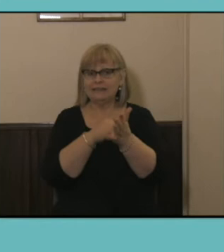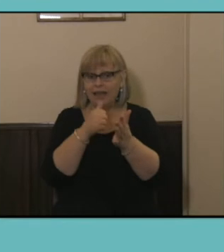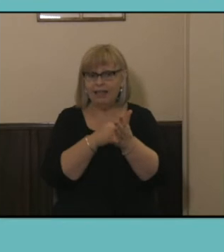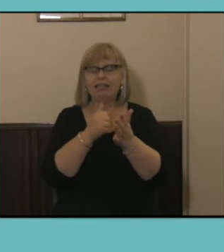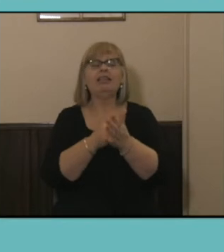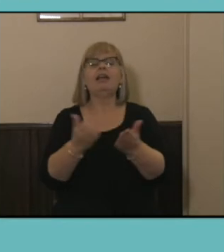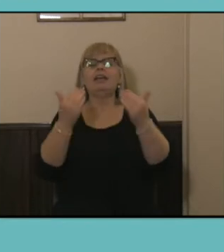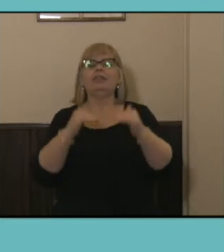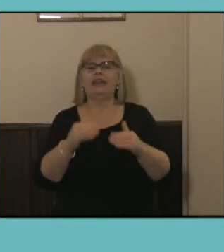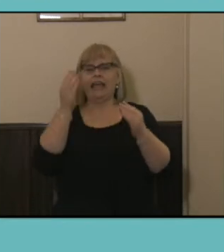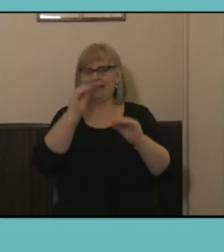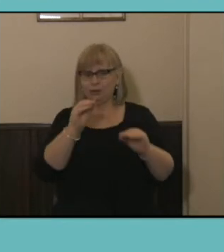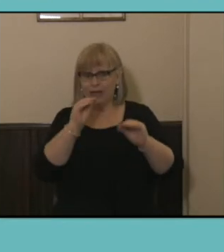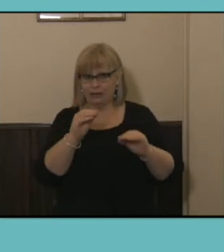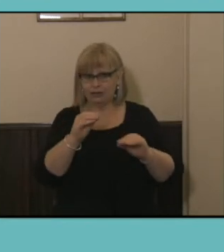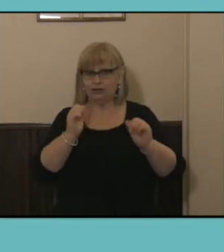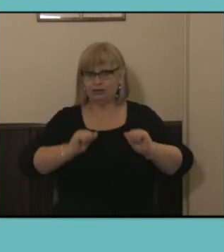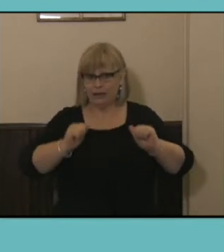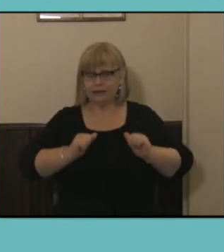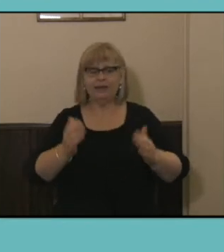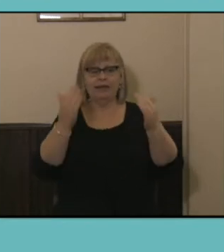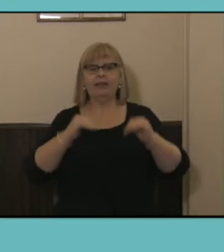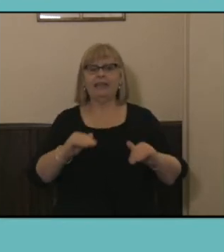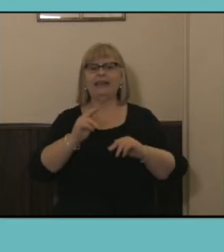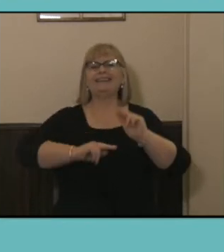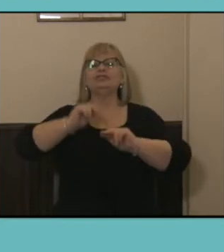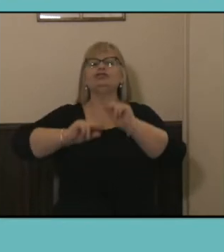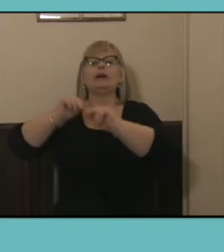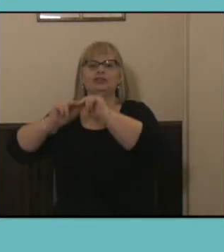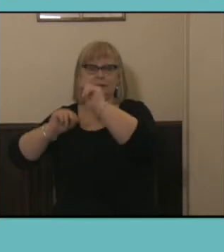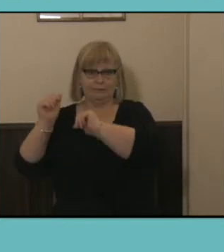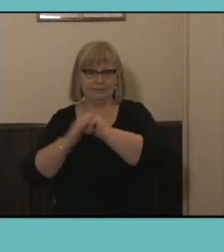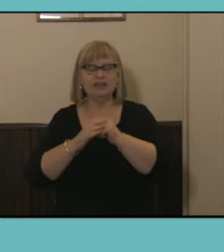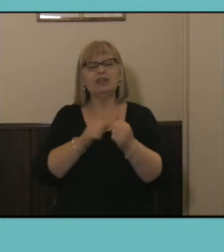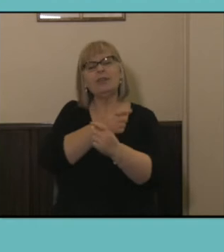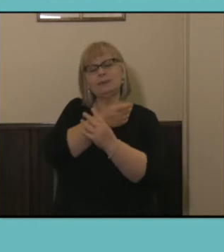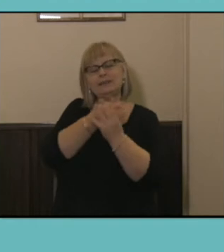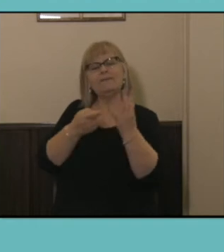Construction as some of the next biggest industries biggest employing industries